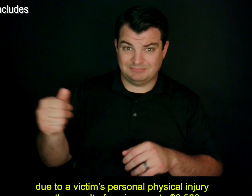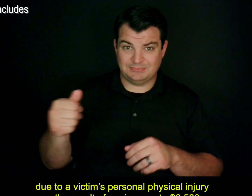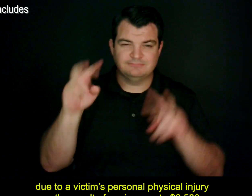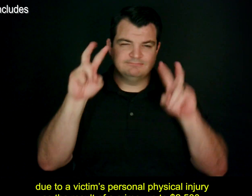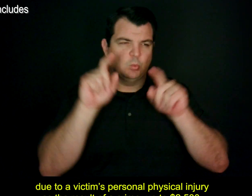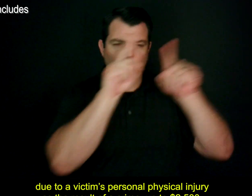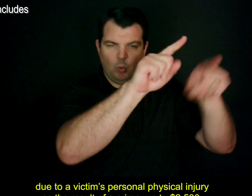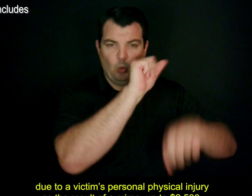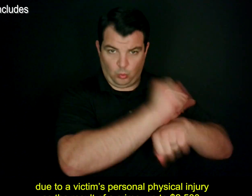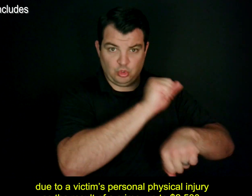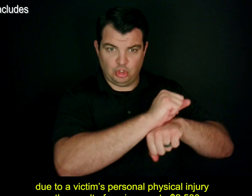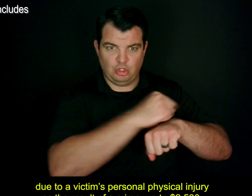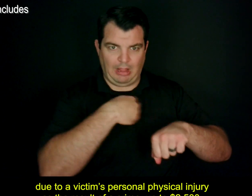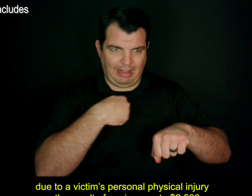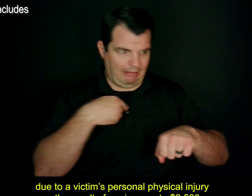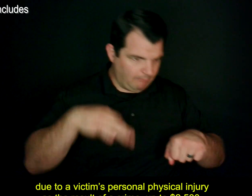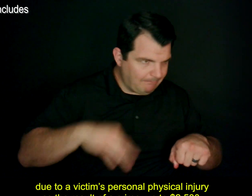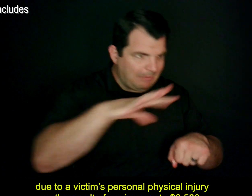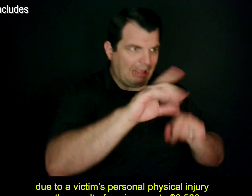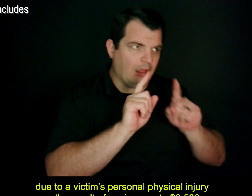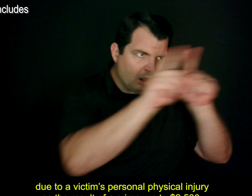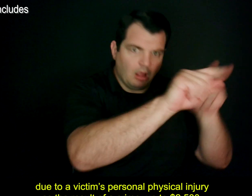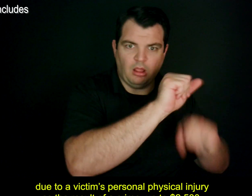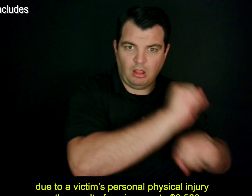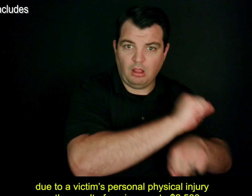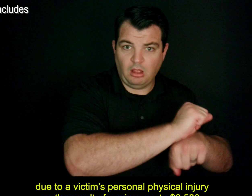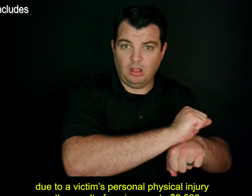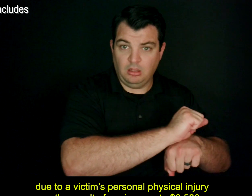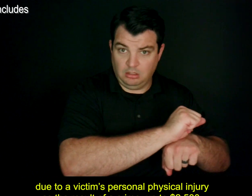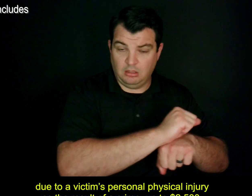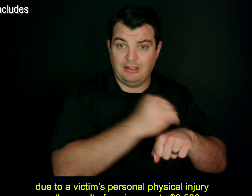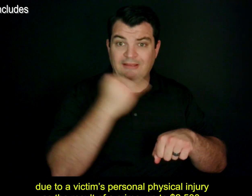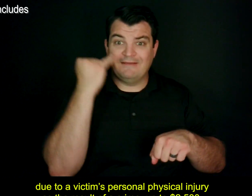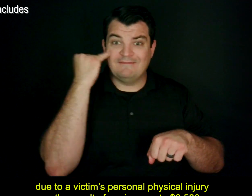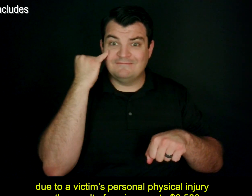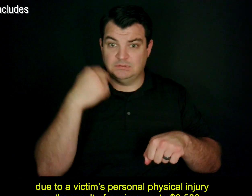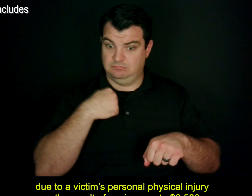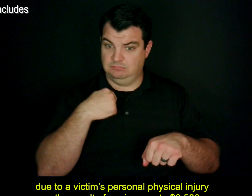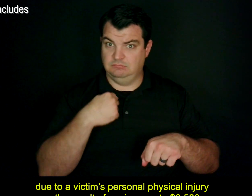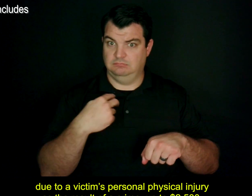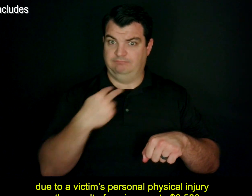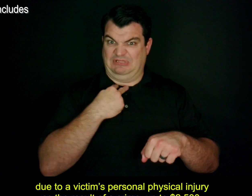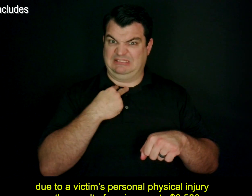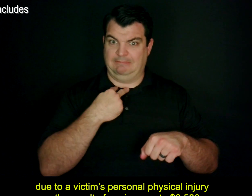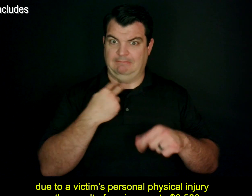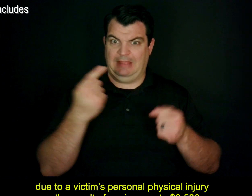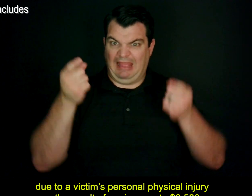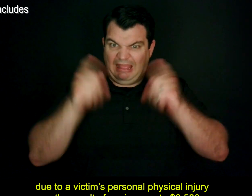due to a victim’s personal physical injury as the result of a crime, up to $2,500.